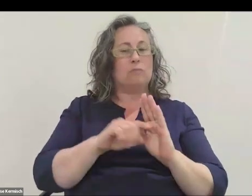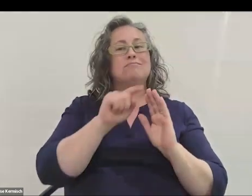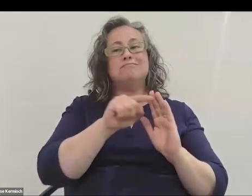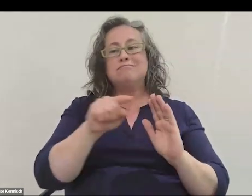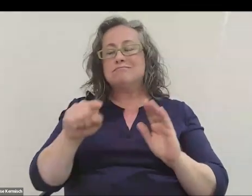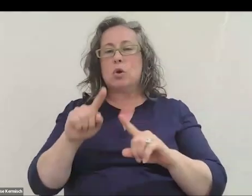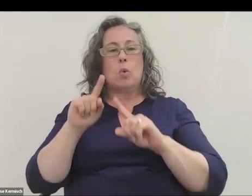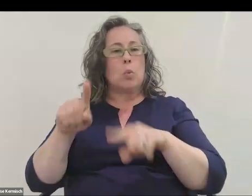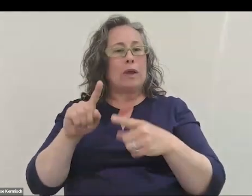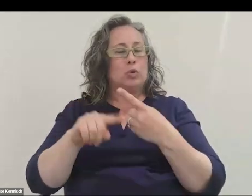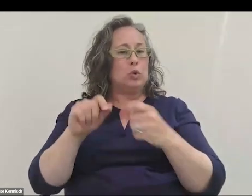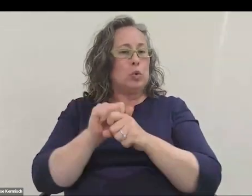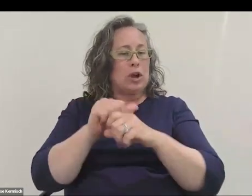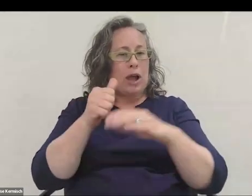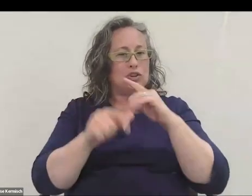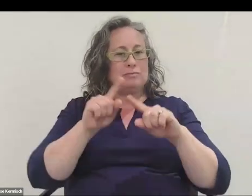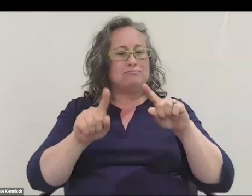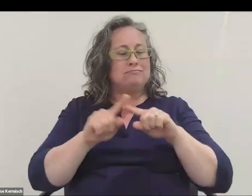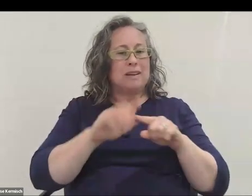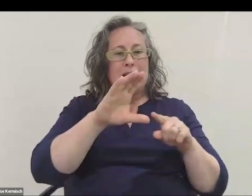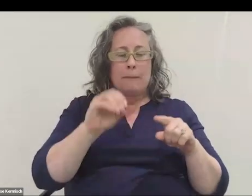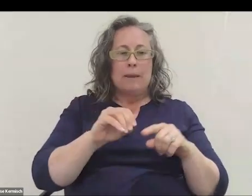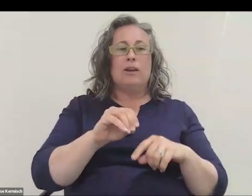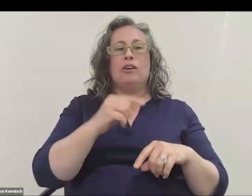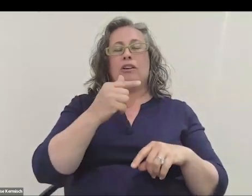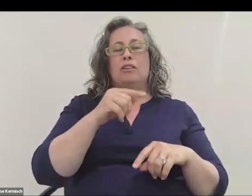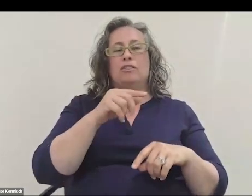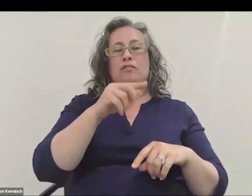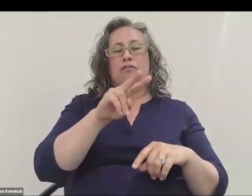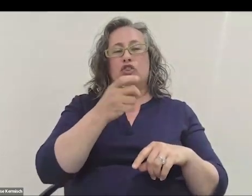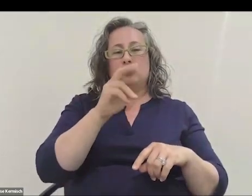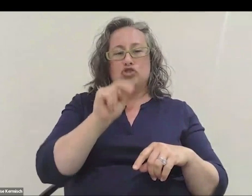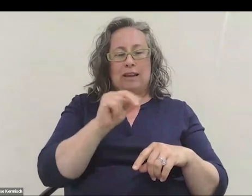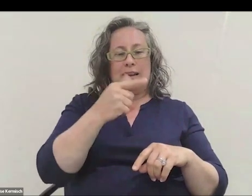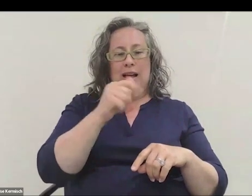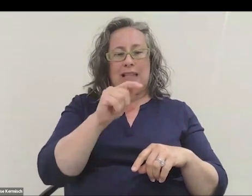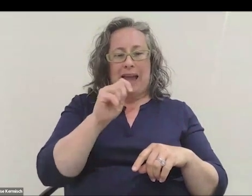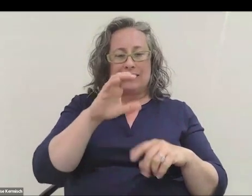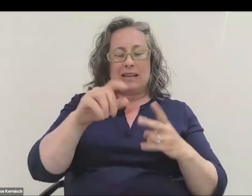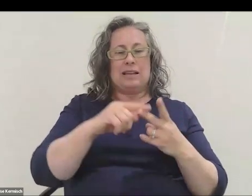like Virgin Galactic, Blue Origin, and SpaceX that helped